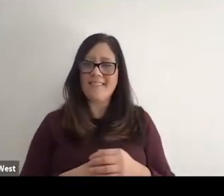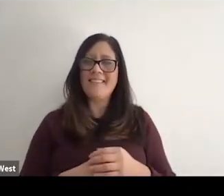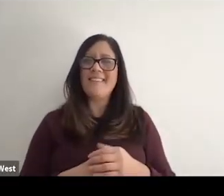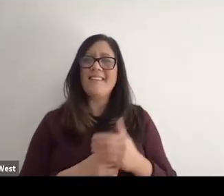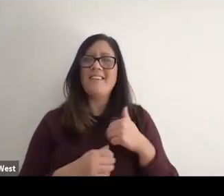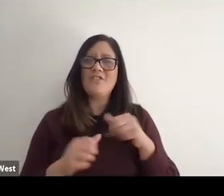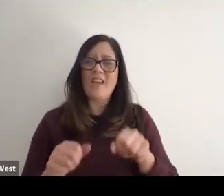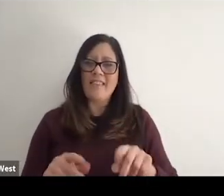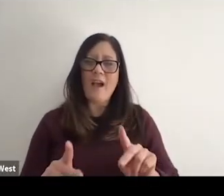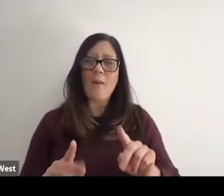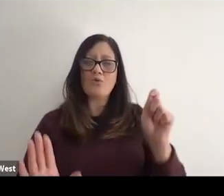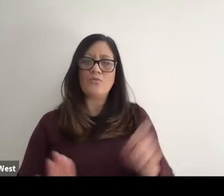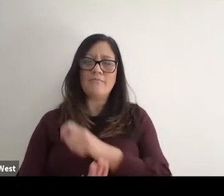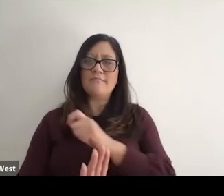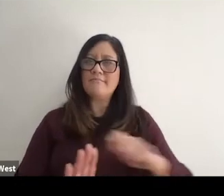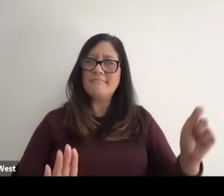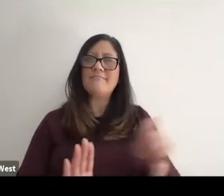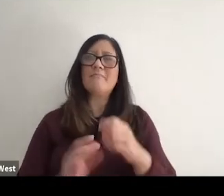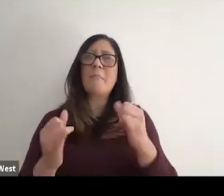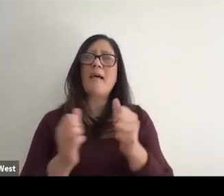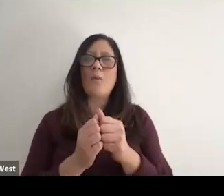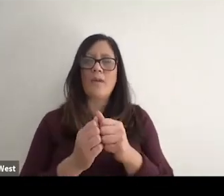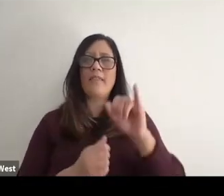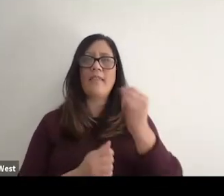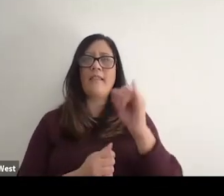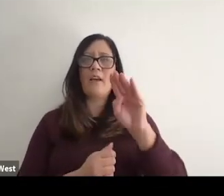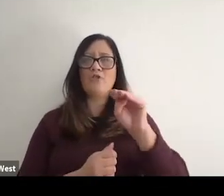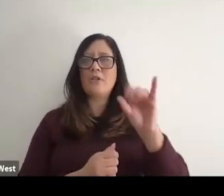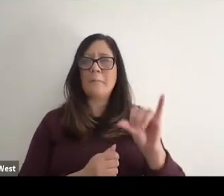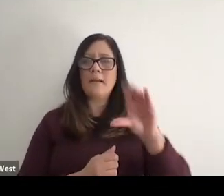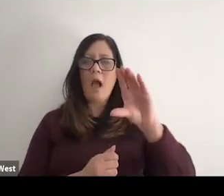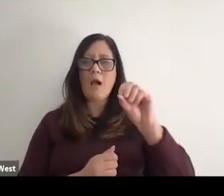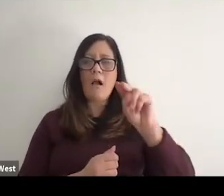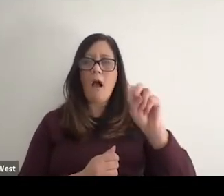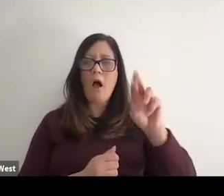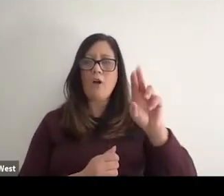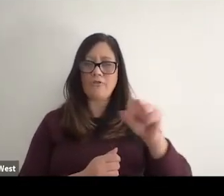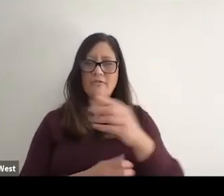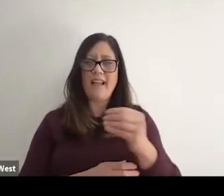Tennis balls with Jimmy Connors. And she had a chance to play